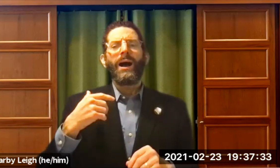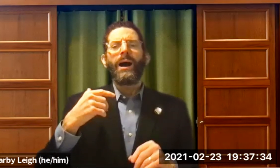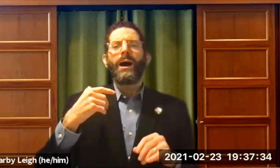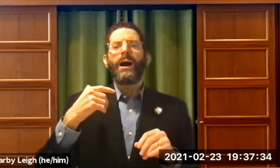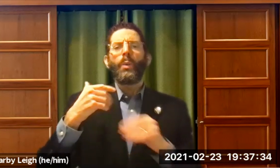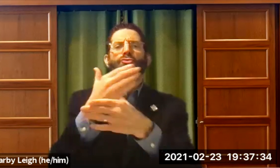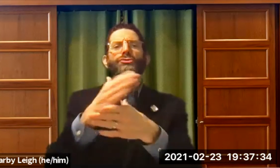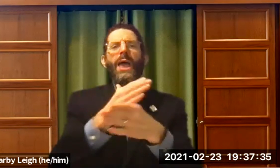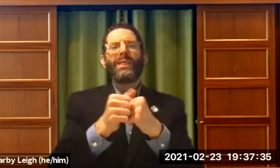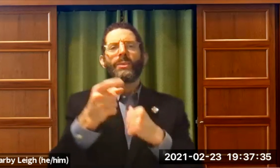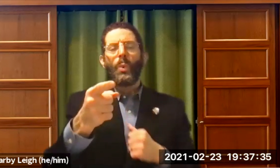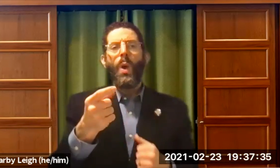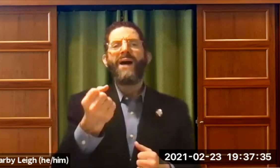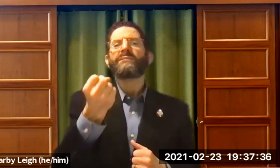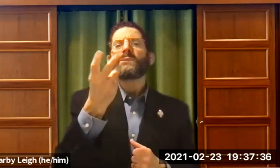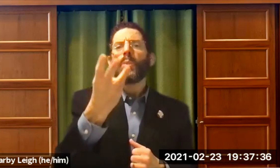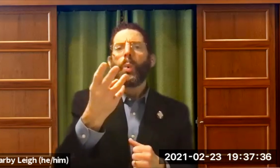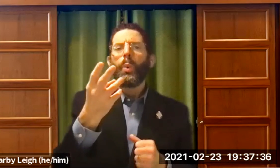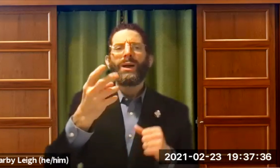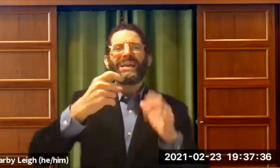So, I want to share with you a